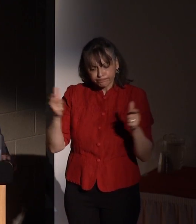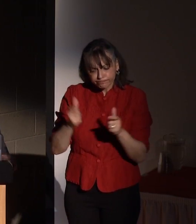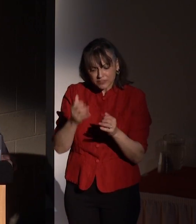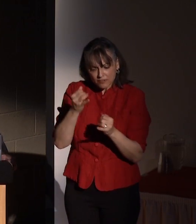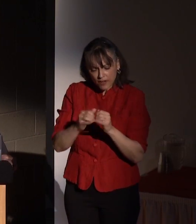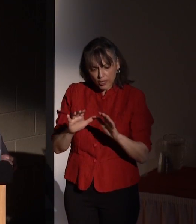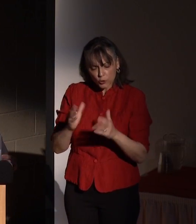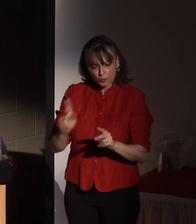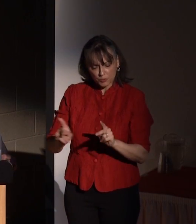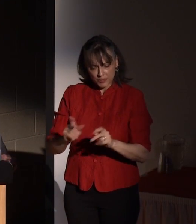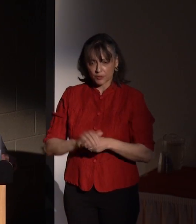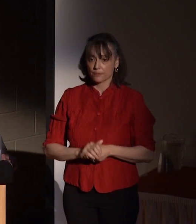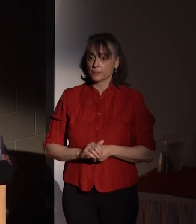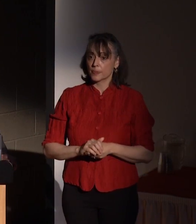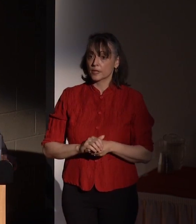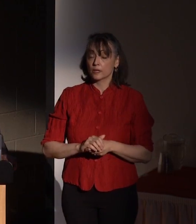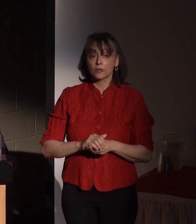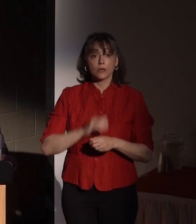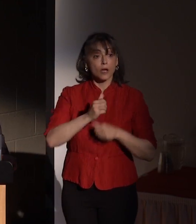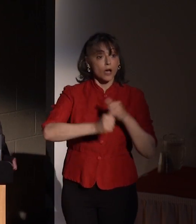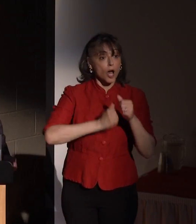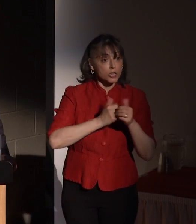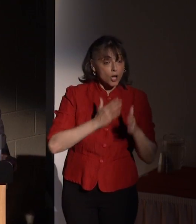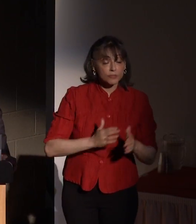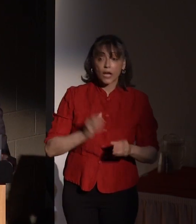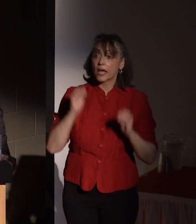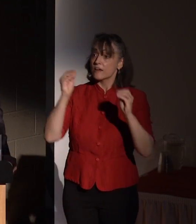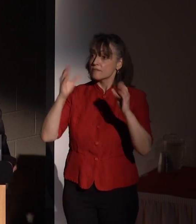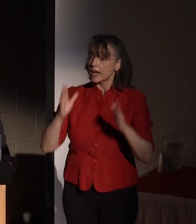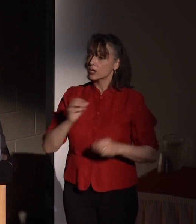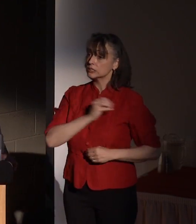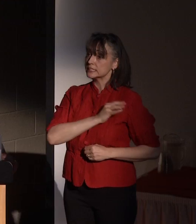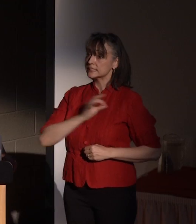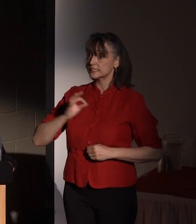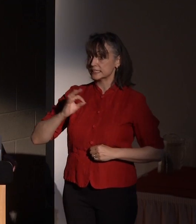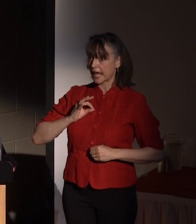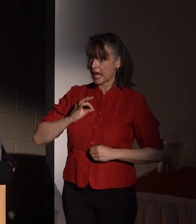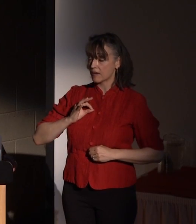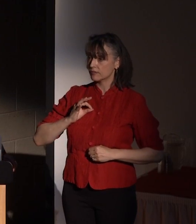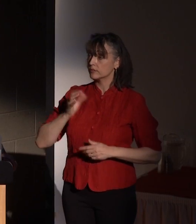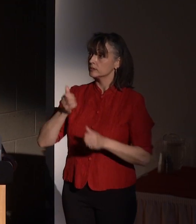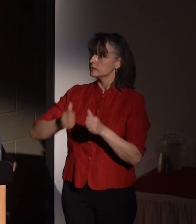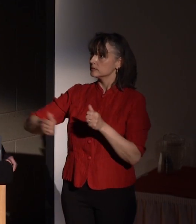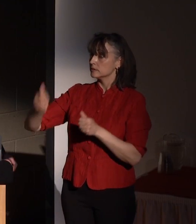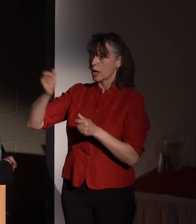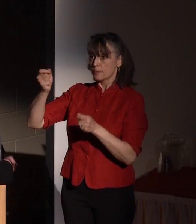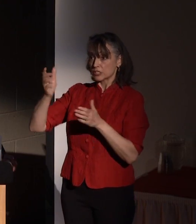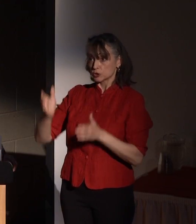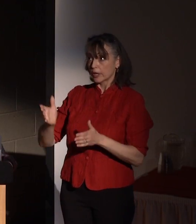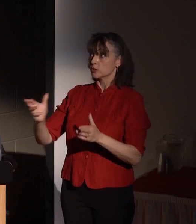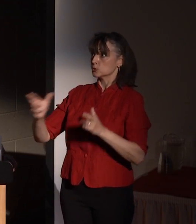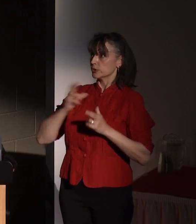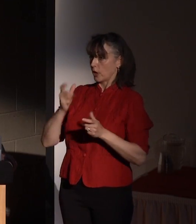Nominations come from RIT alumni, faculty, staff, past and current administrators, corporate partners, just about